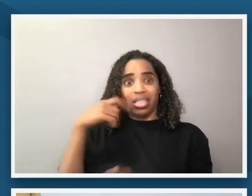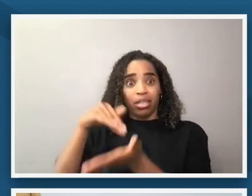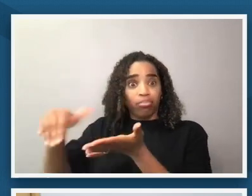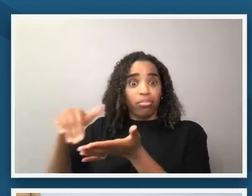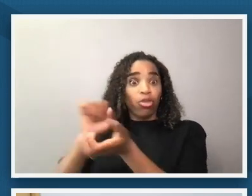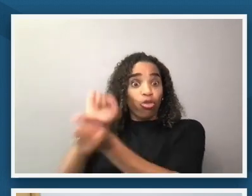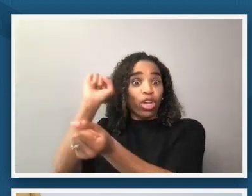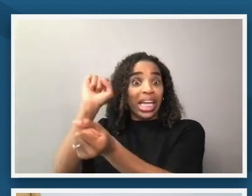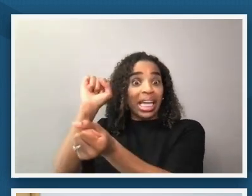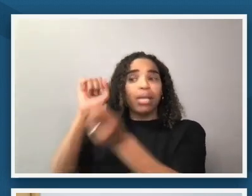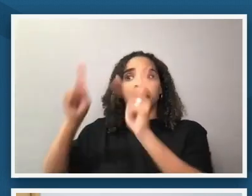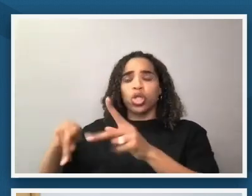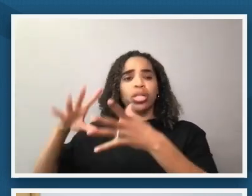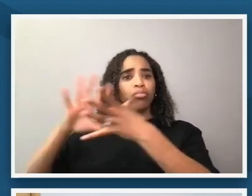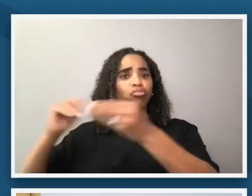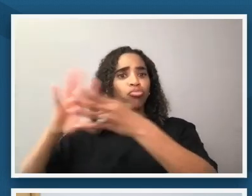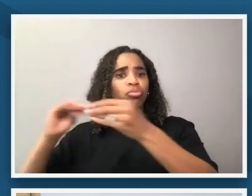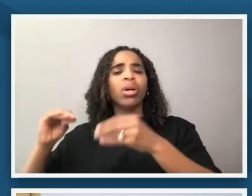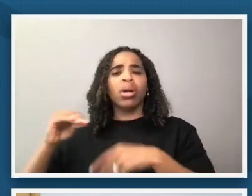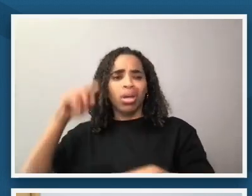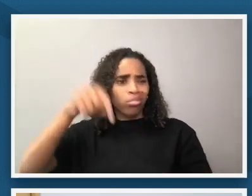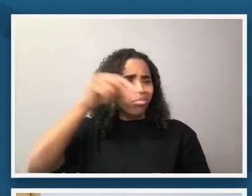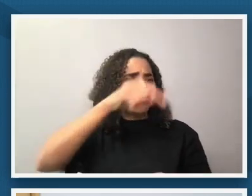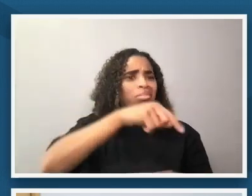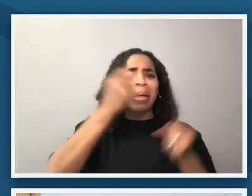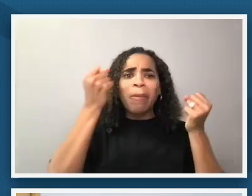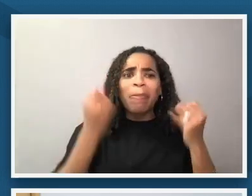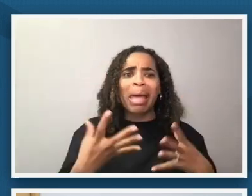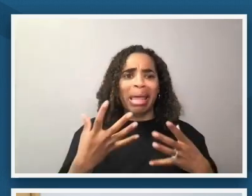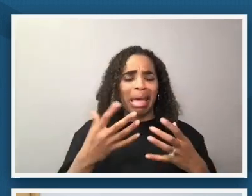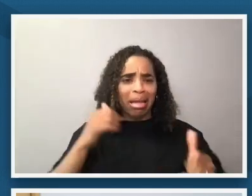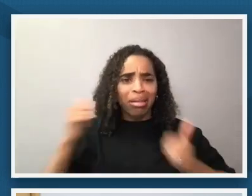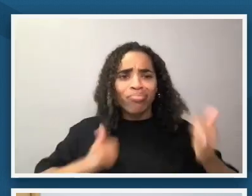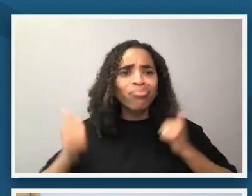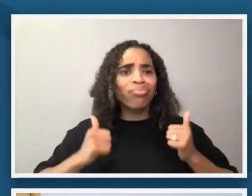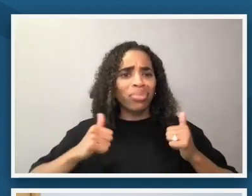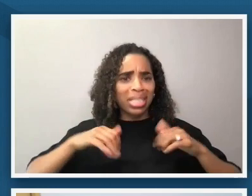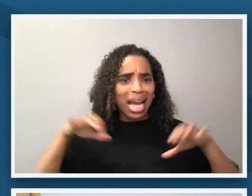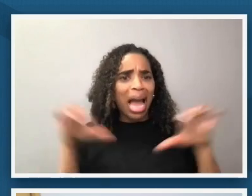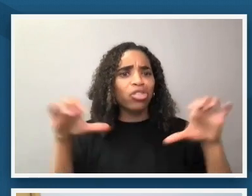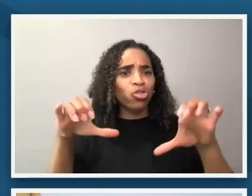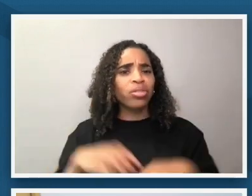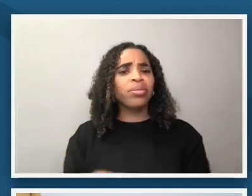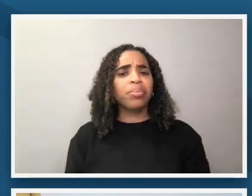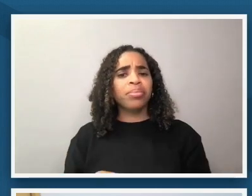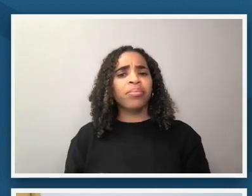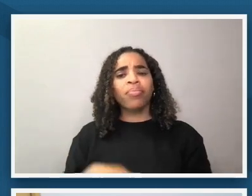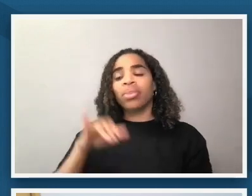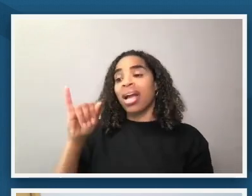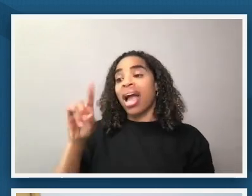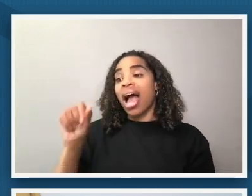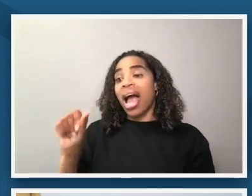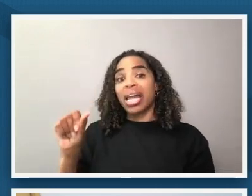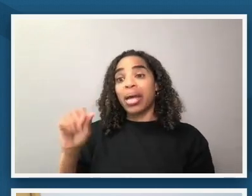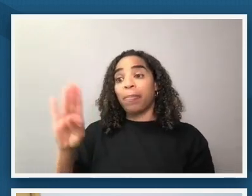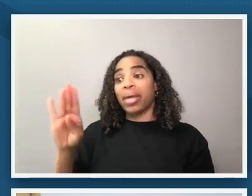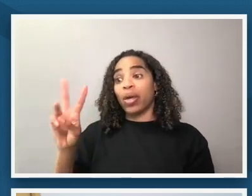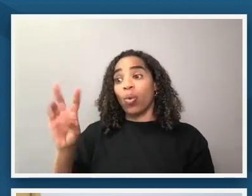individuals who took actions such as another prominent voice of the period